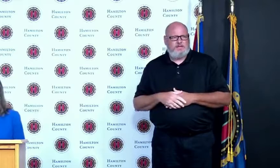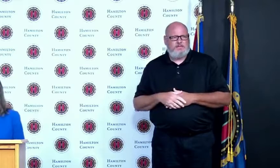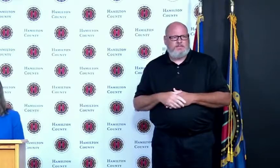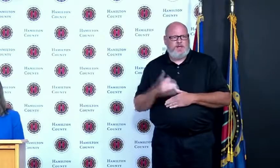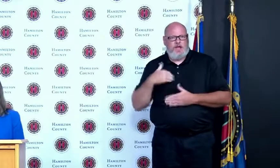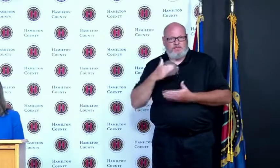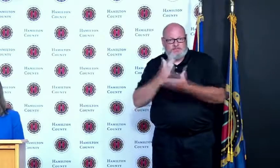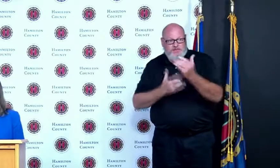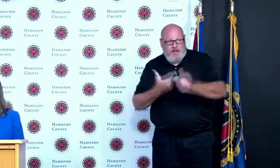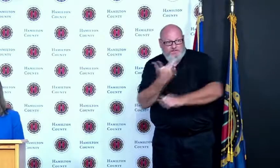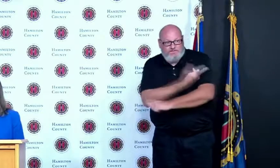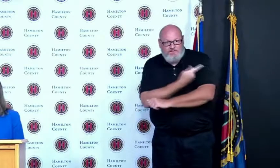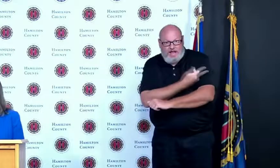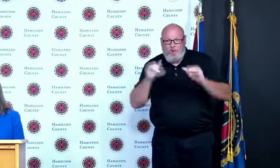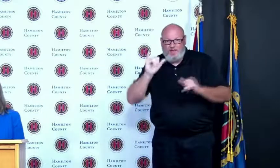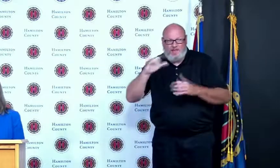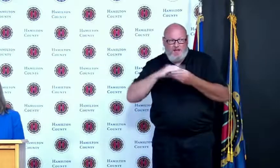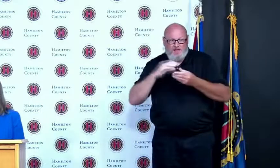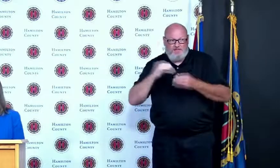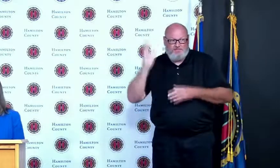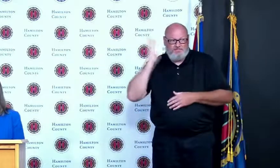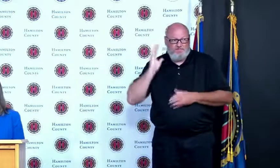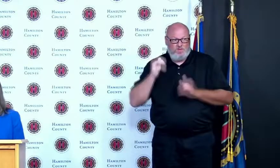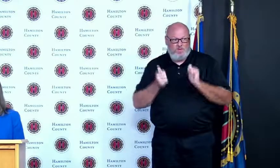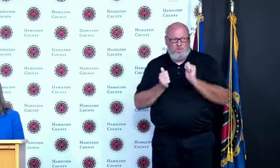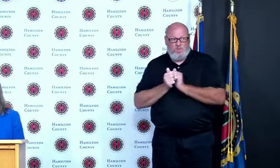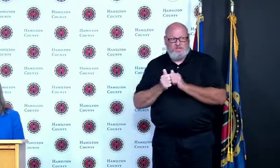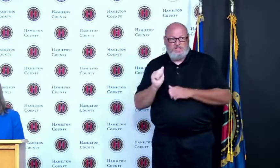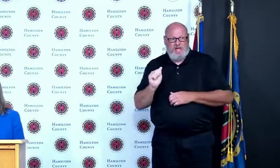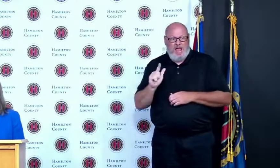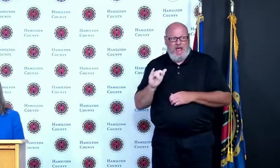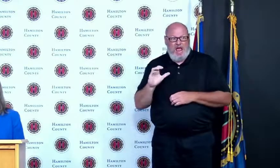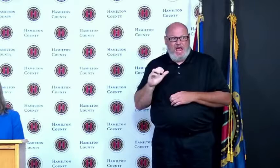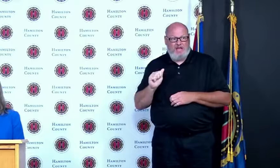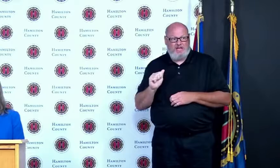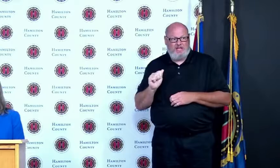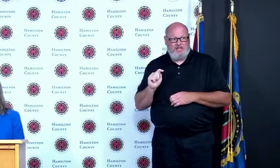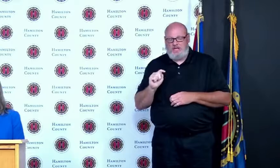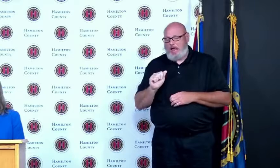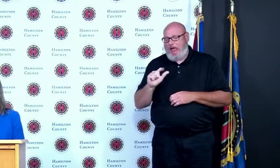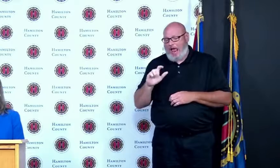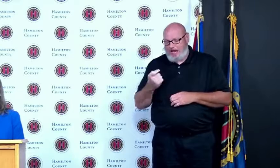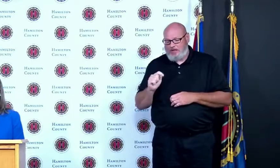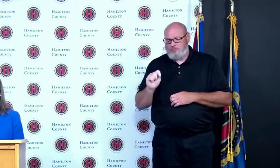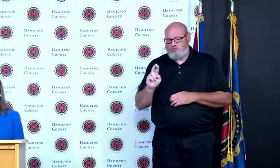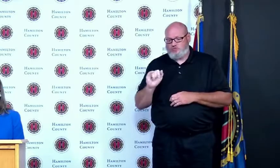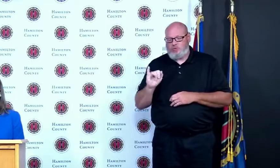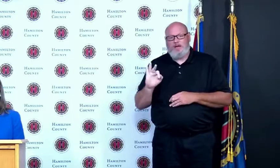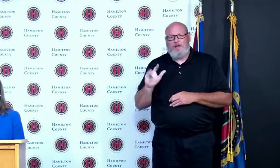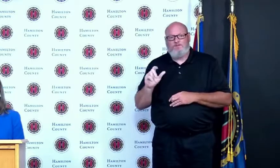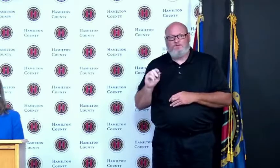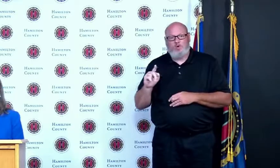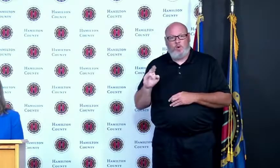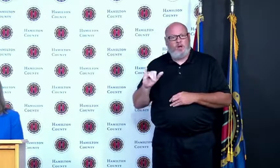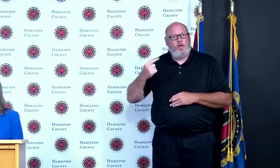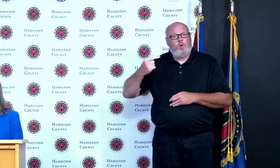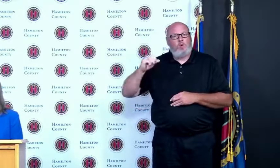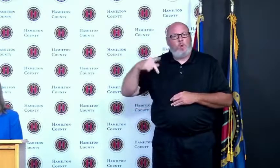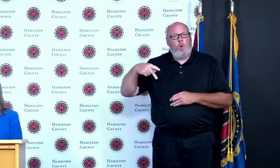with Ali Trianfo Bobby Hilton and Tropicana and followed it up with Willie Cunningham